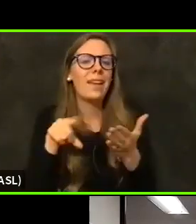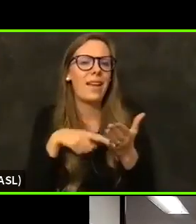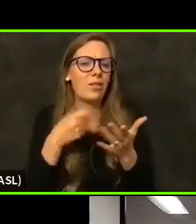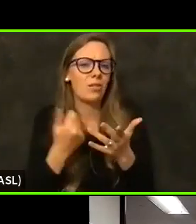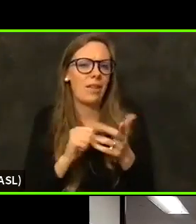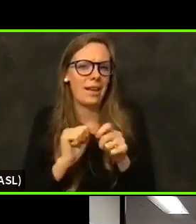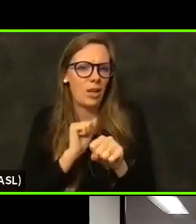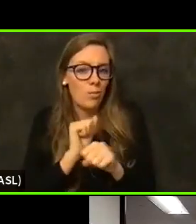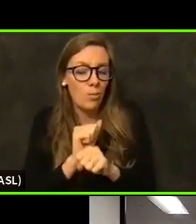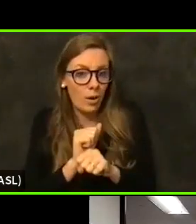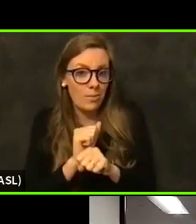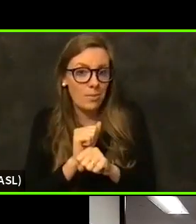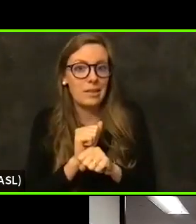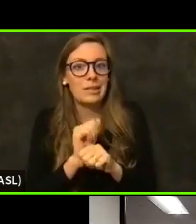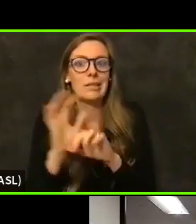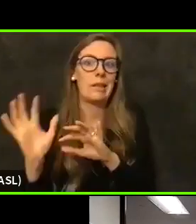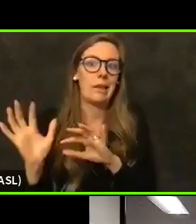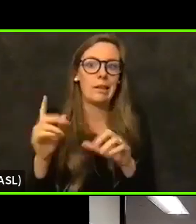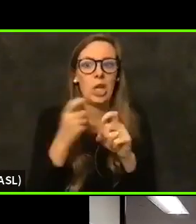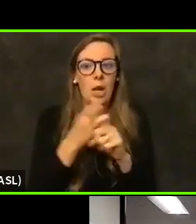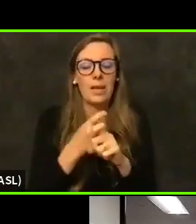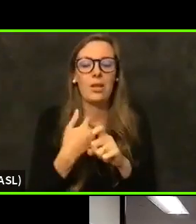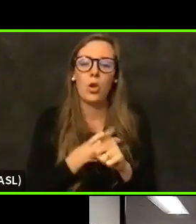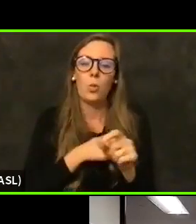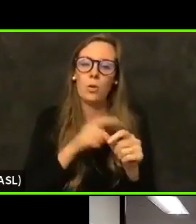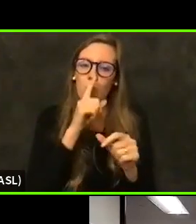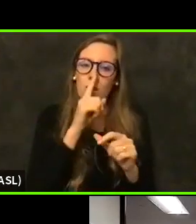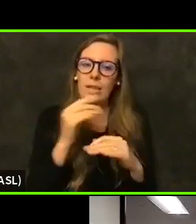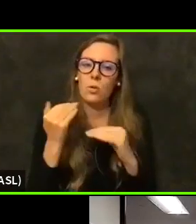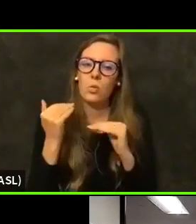comes with that, we've really limited our ability